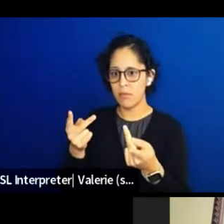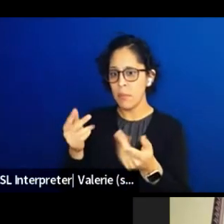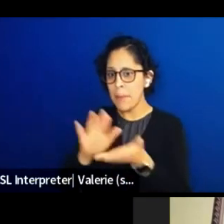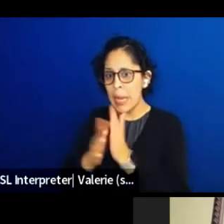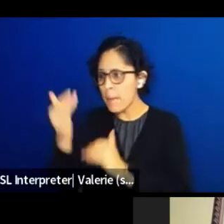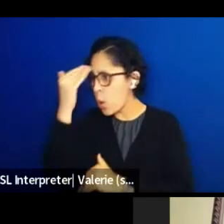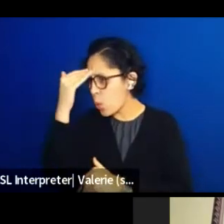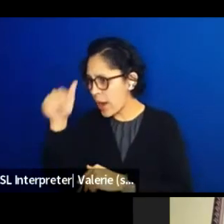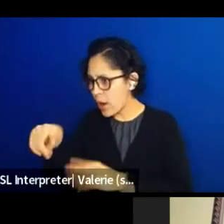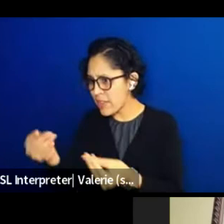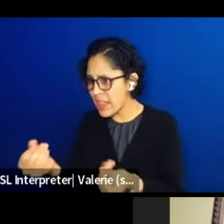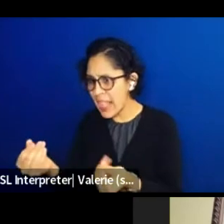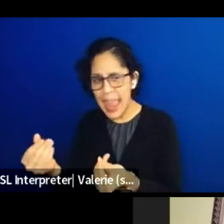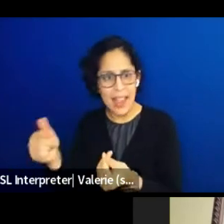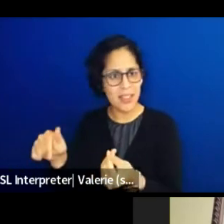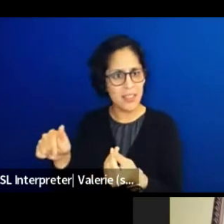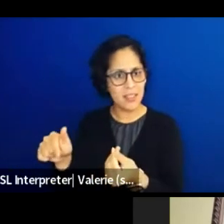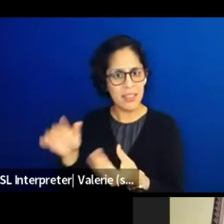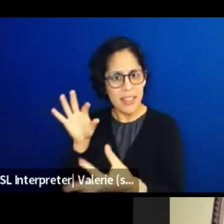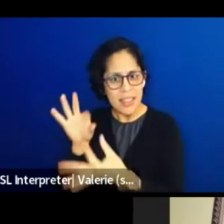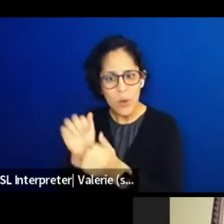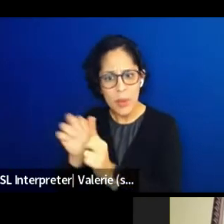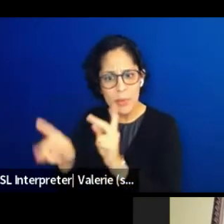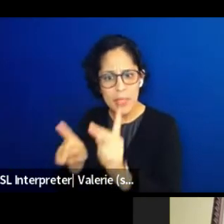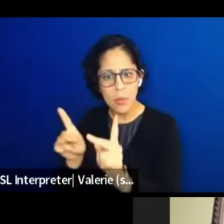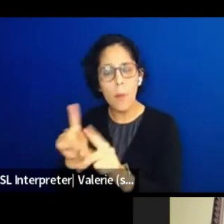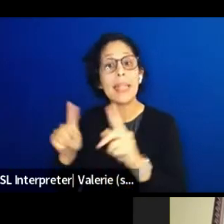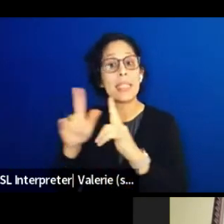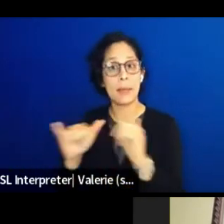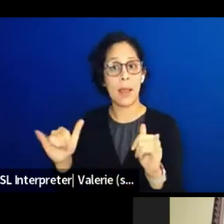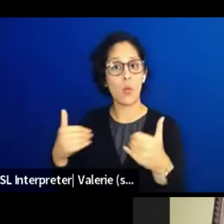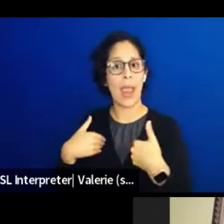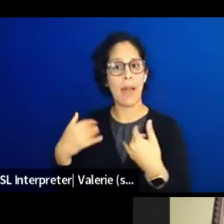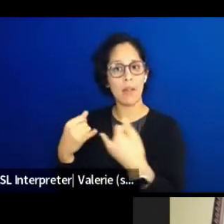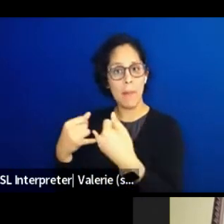like when we're doing ceremonies and things like that, like there's always a line.